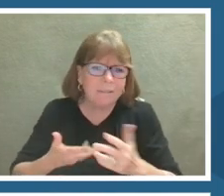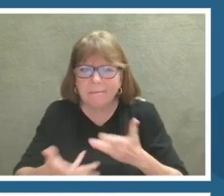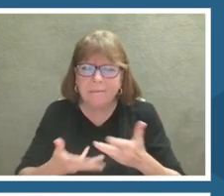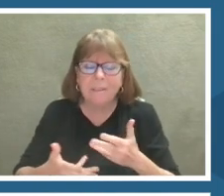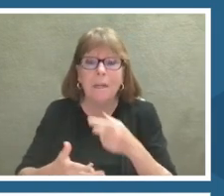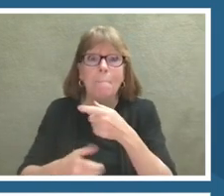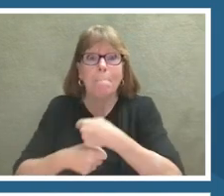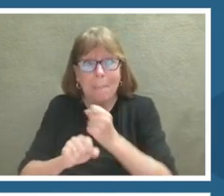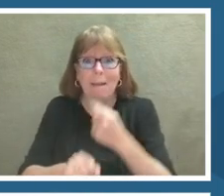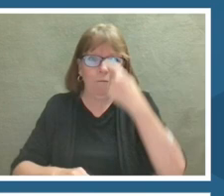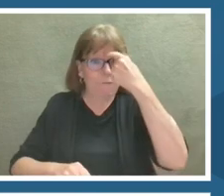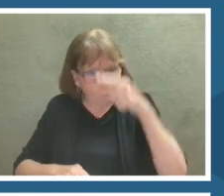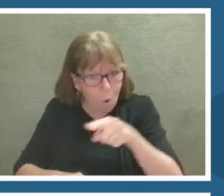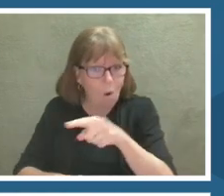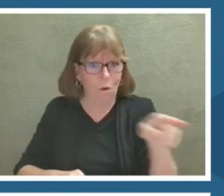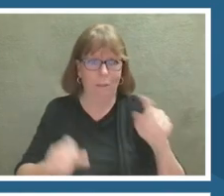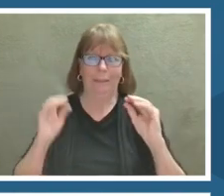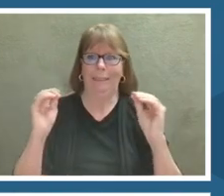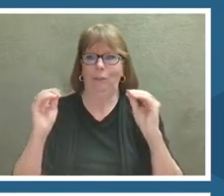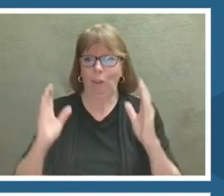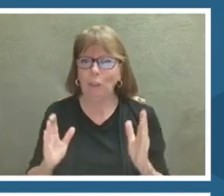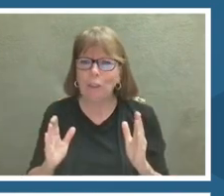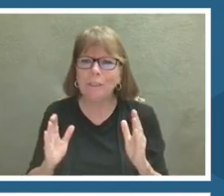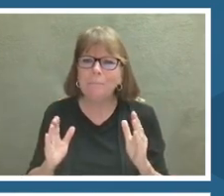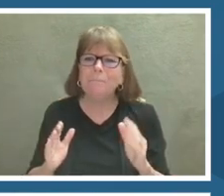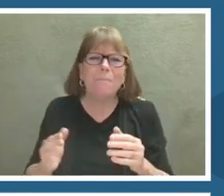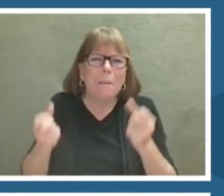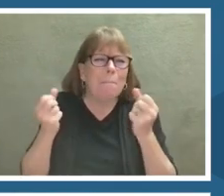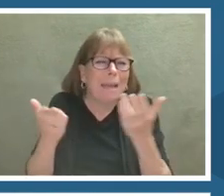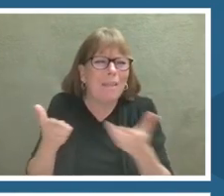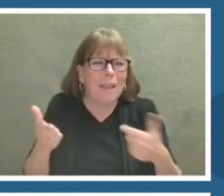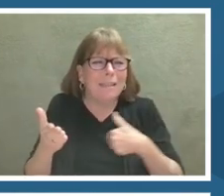It's built for discovering all of those millions of things I was talking about but also using